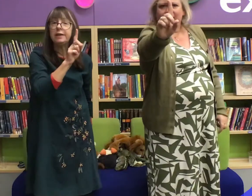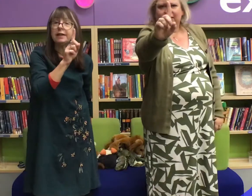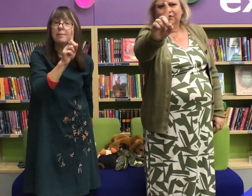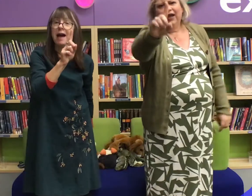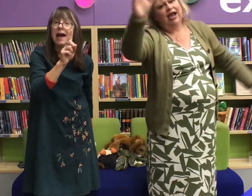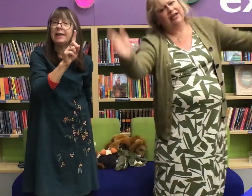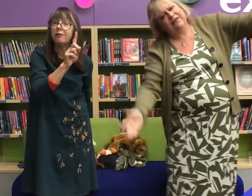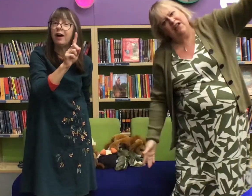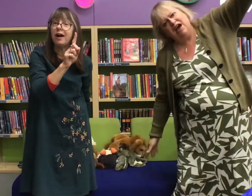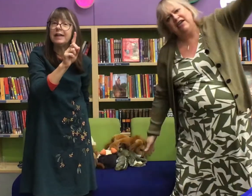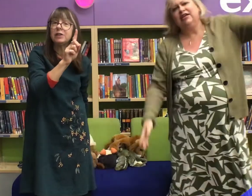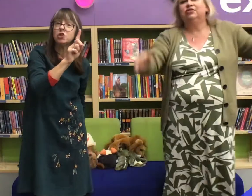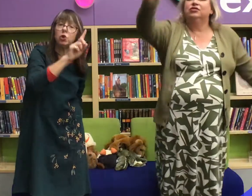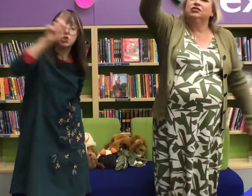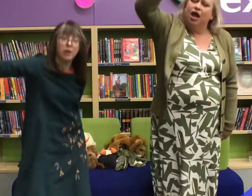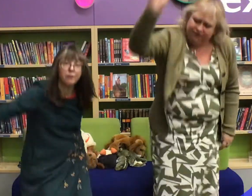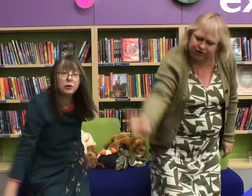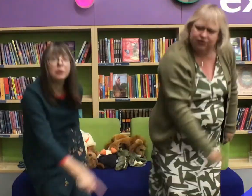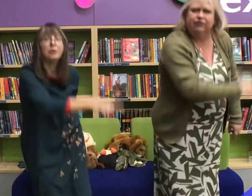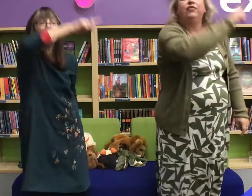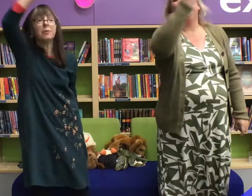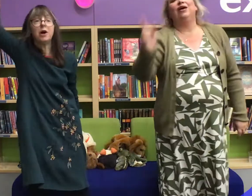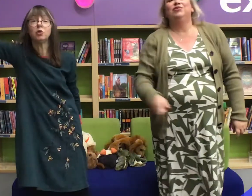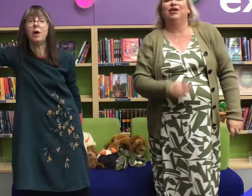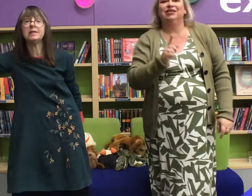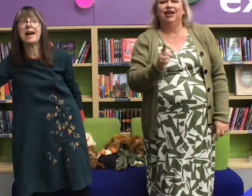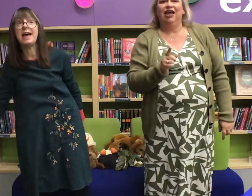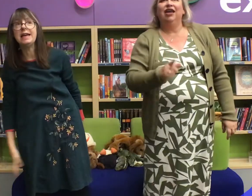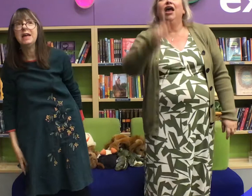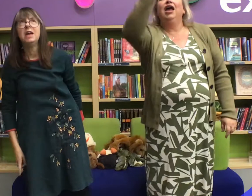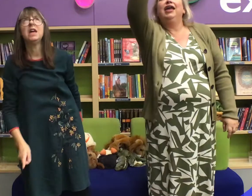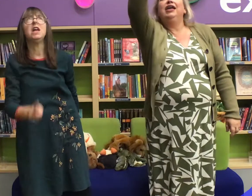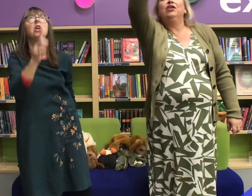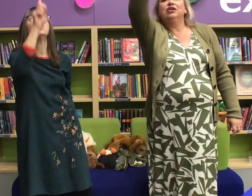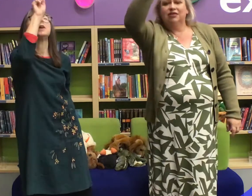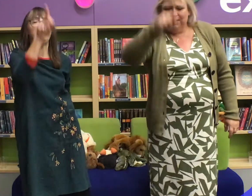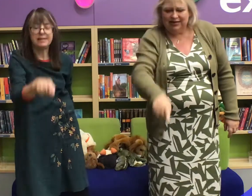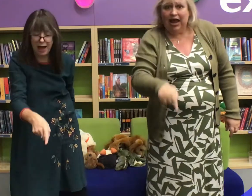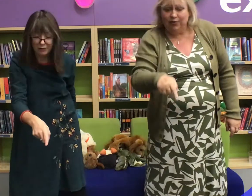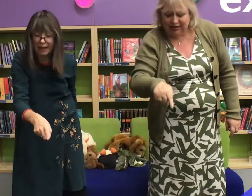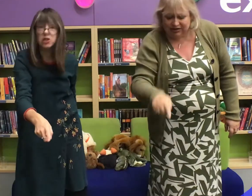One little man in a flying saucer flew around the world one day he looked up and down and